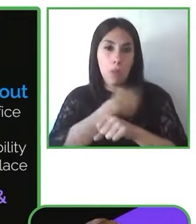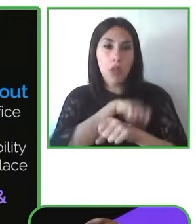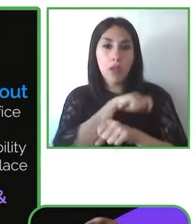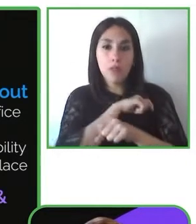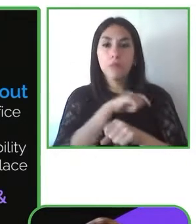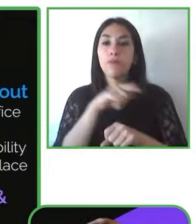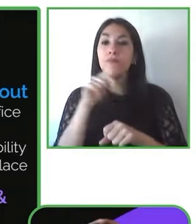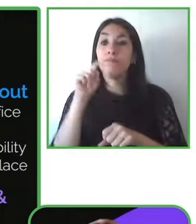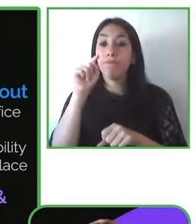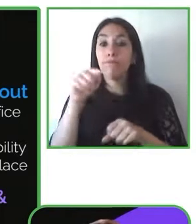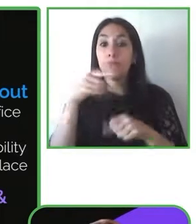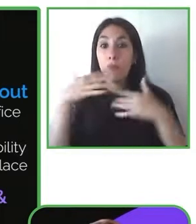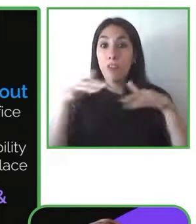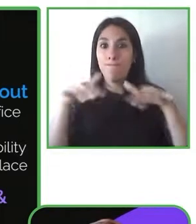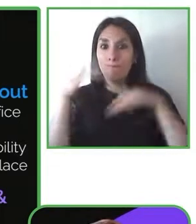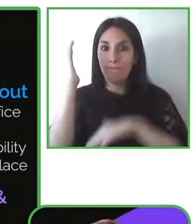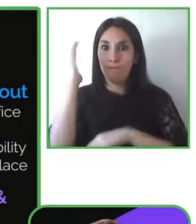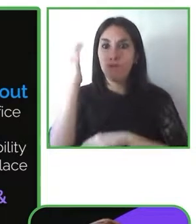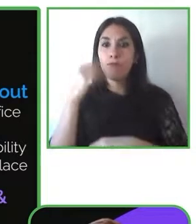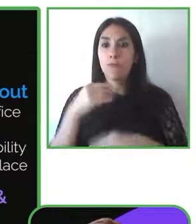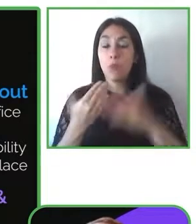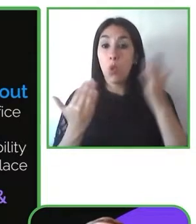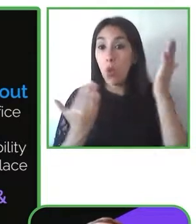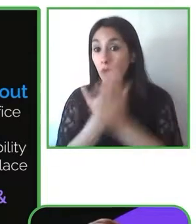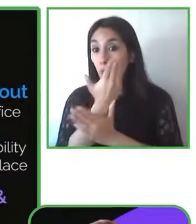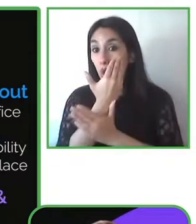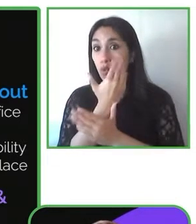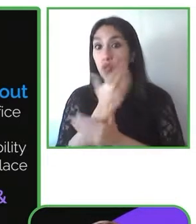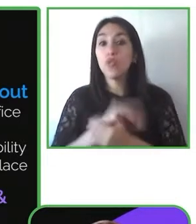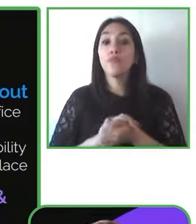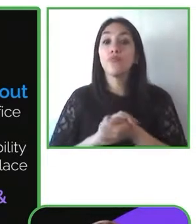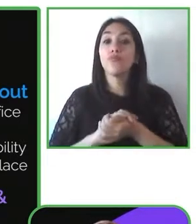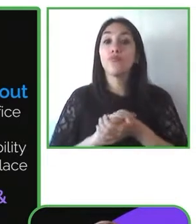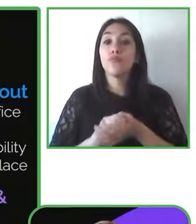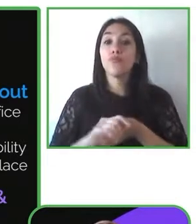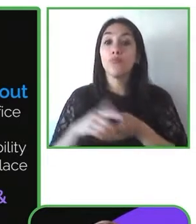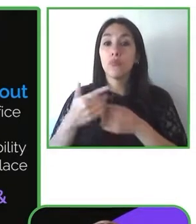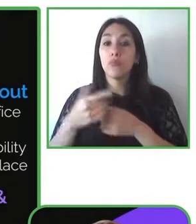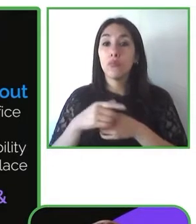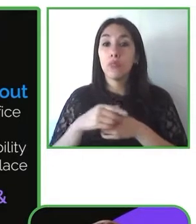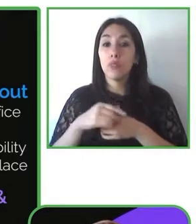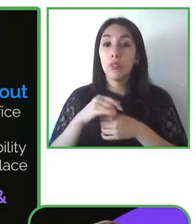which he ran for Africa last year and for India this year and also global accessibility awareness